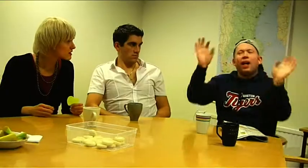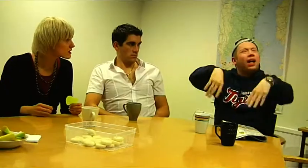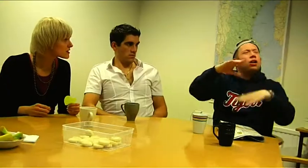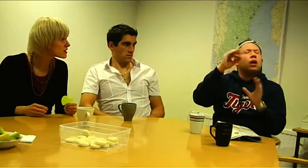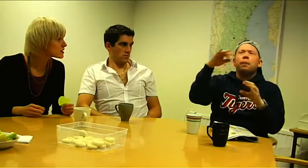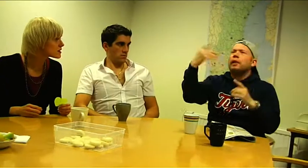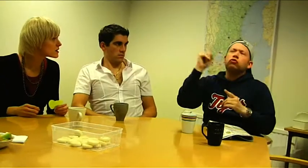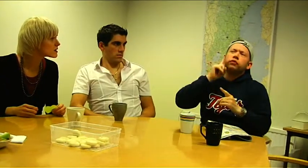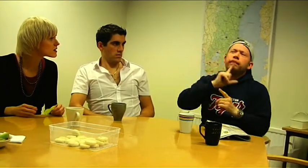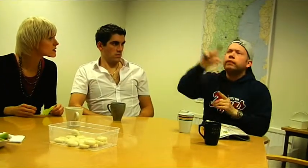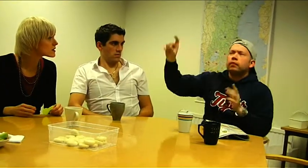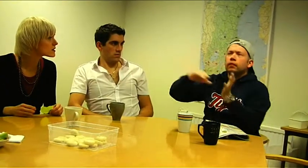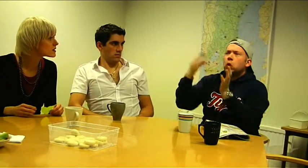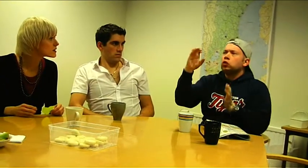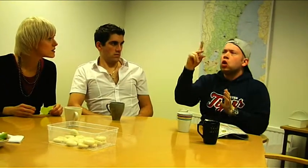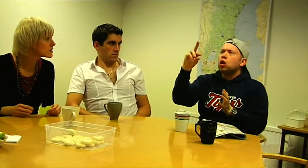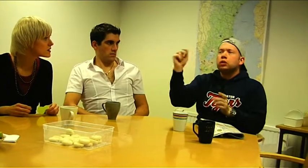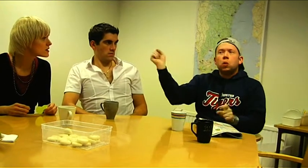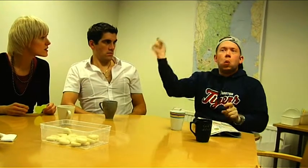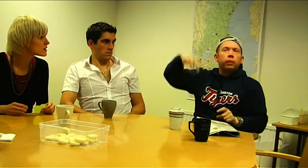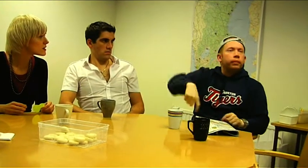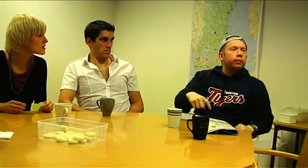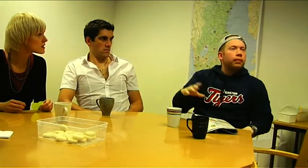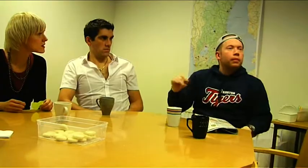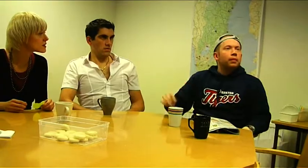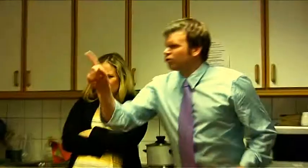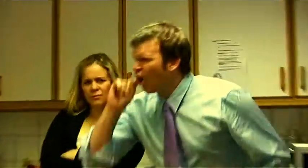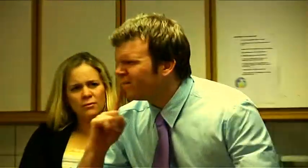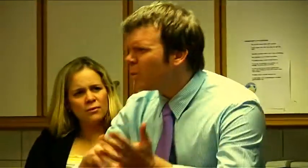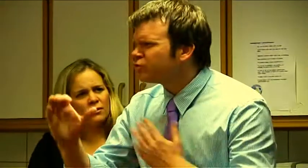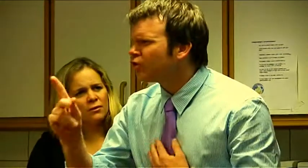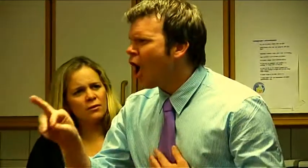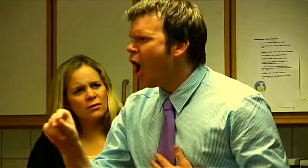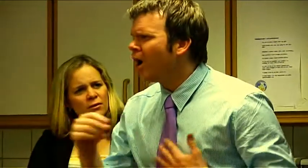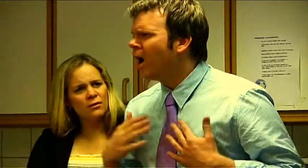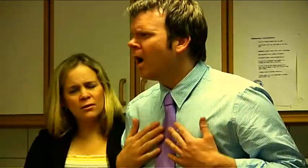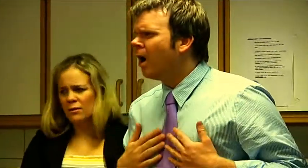Oh well. There are a couple deaf from Skara who are coming to visit. Deaf people from Skara?!